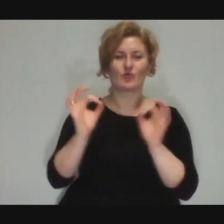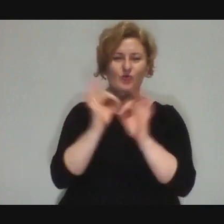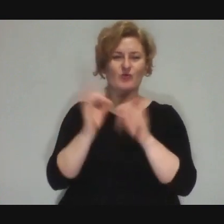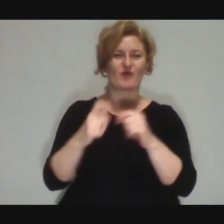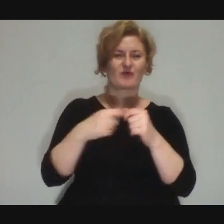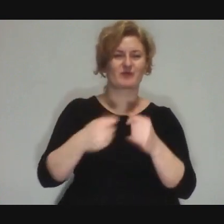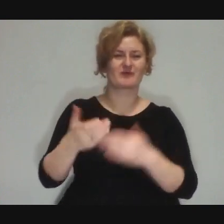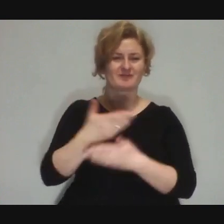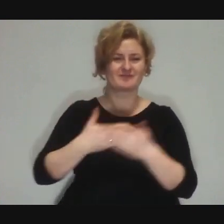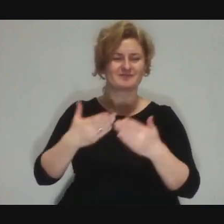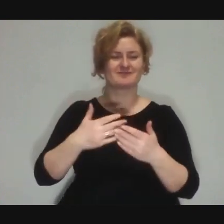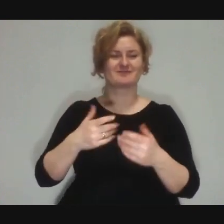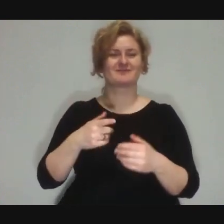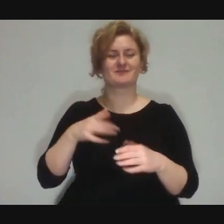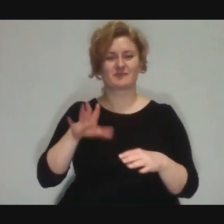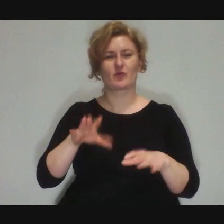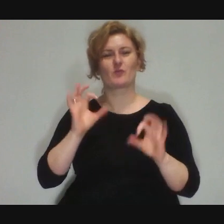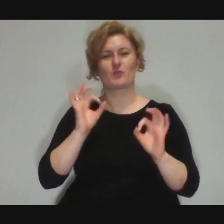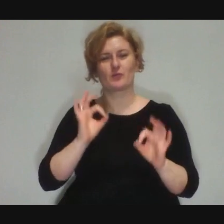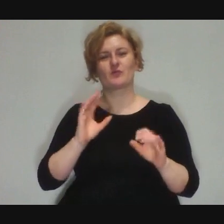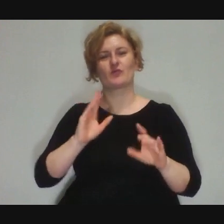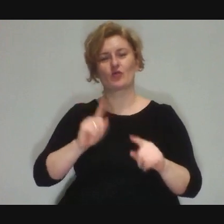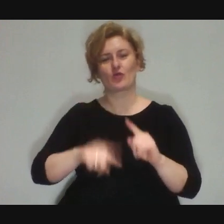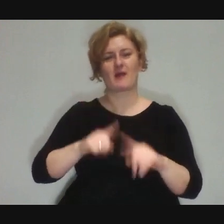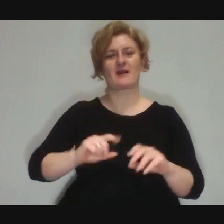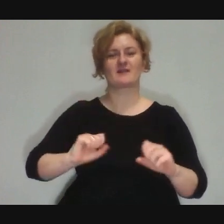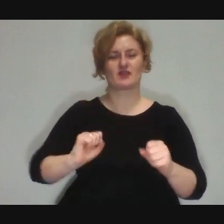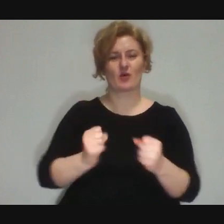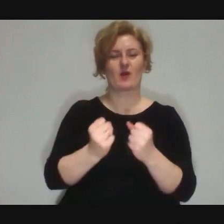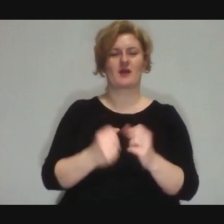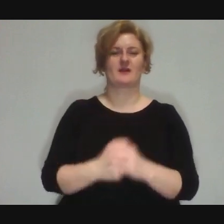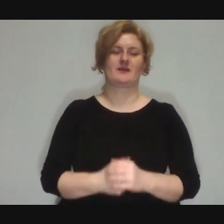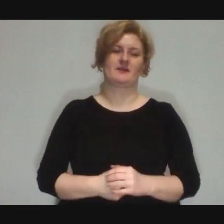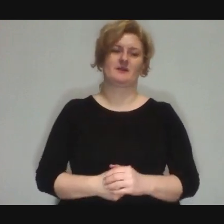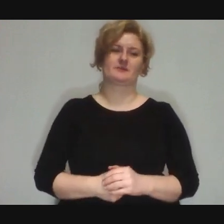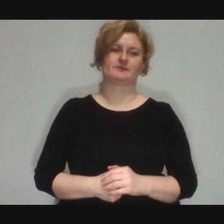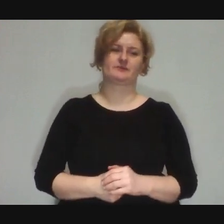is a standard thing that happens in those street shows...